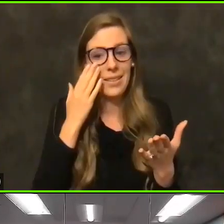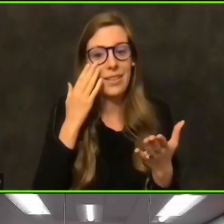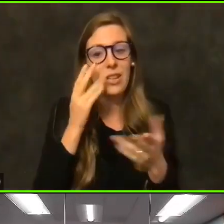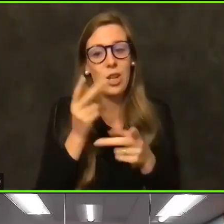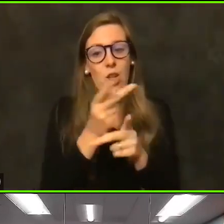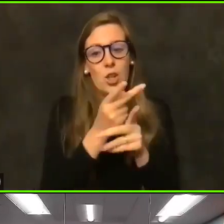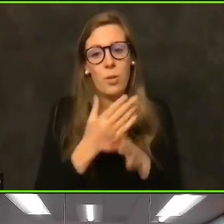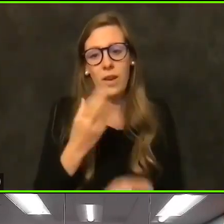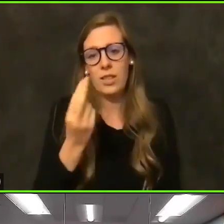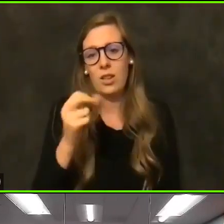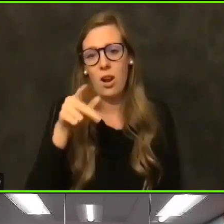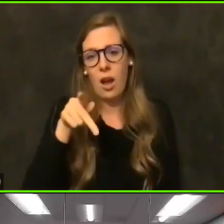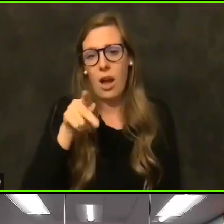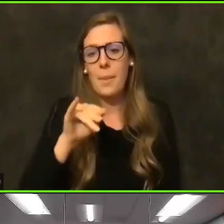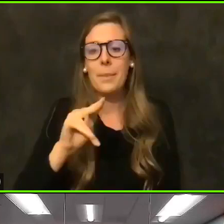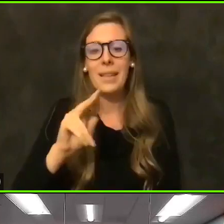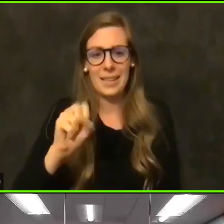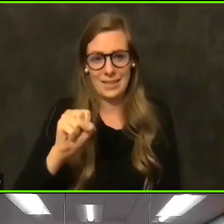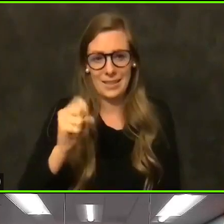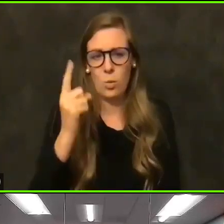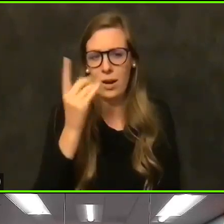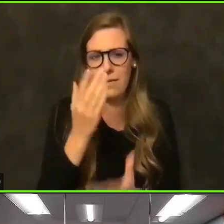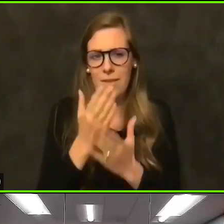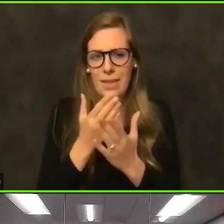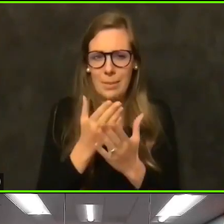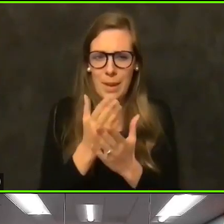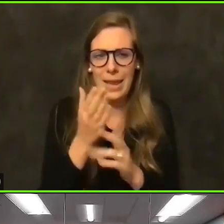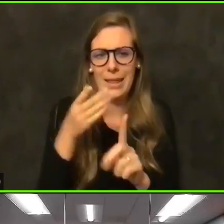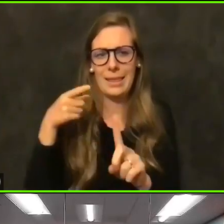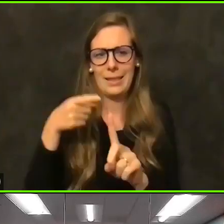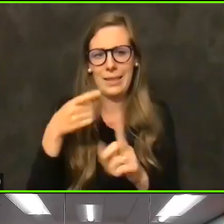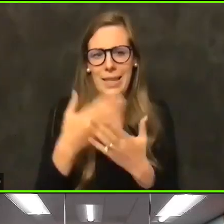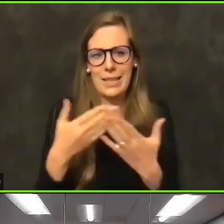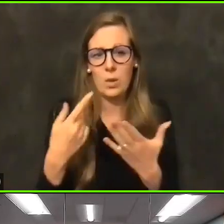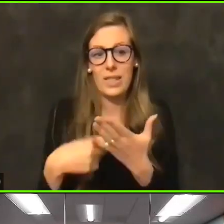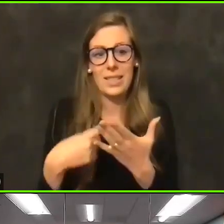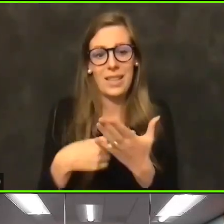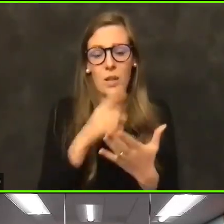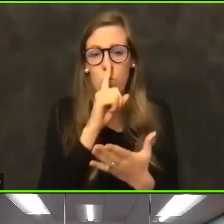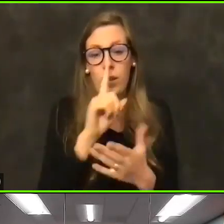main things also that all of us talk about is, first of all, I appreciate having